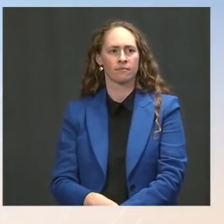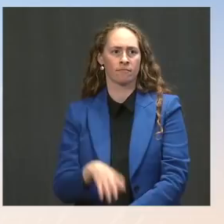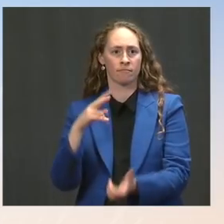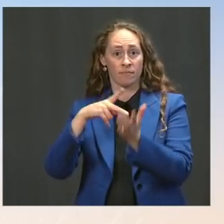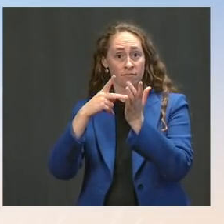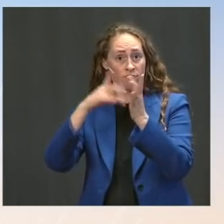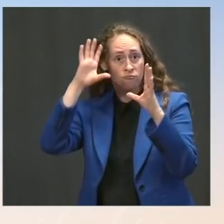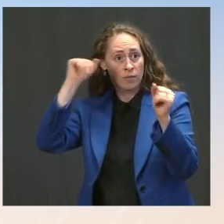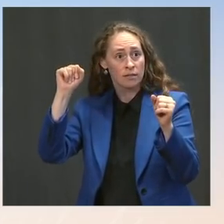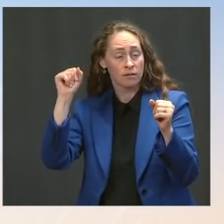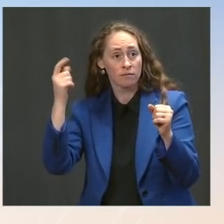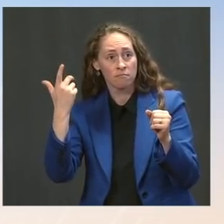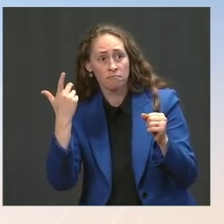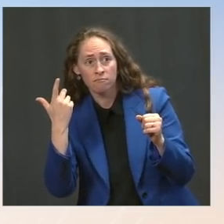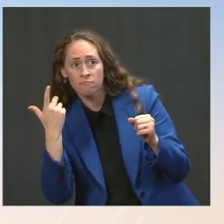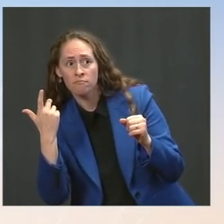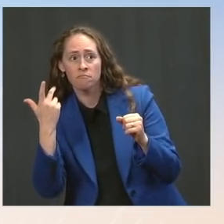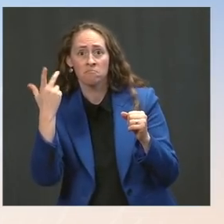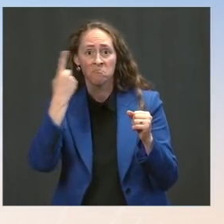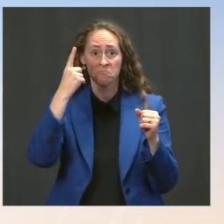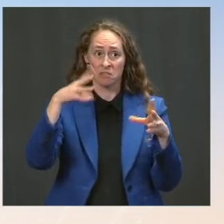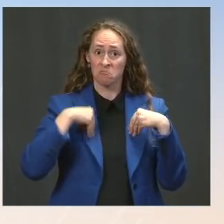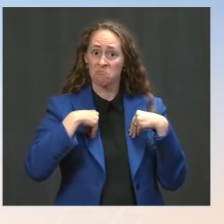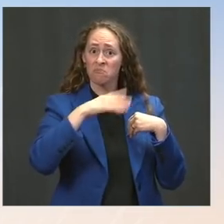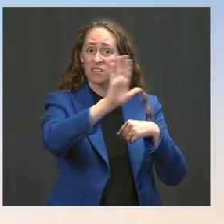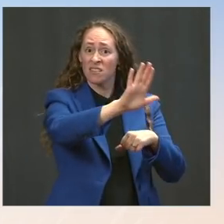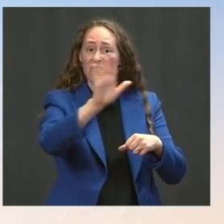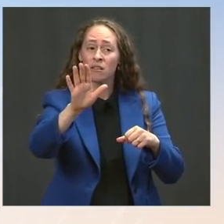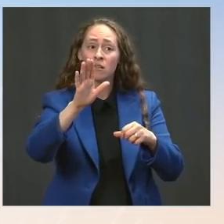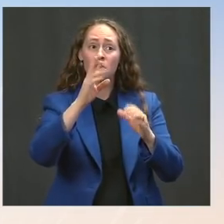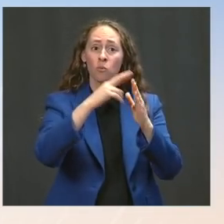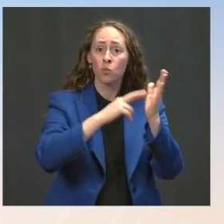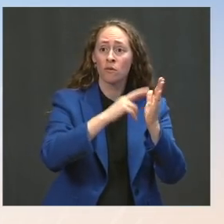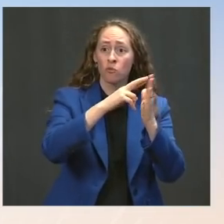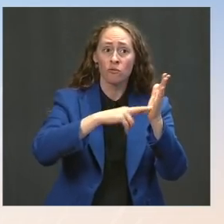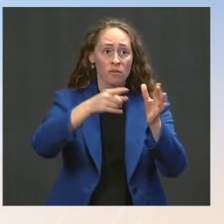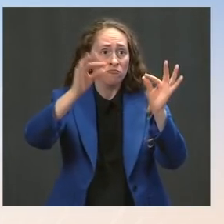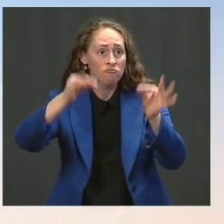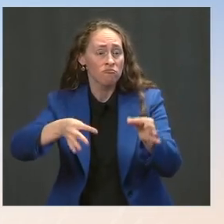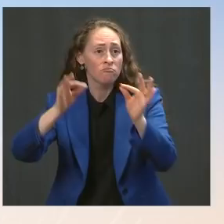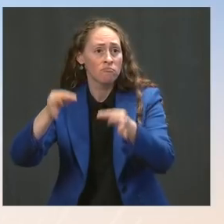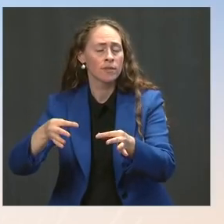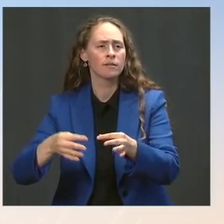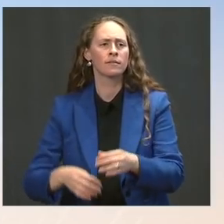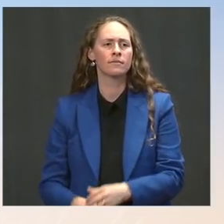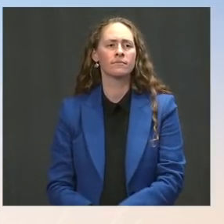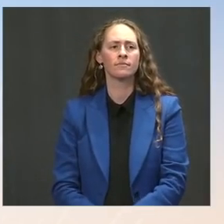or even mandates that the federal government impose on the military or federal workers, or what have you -- how much do you fear